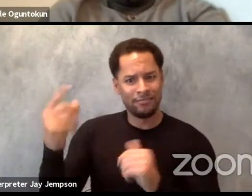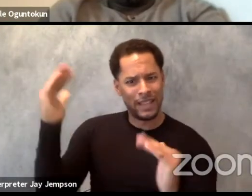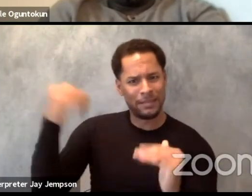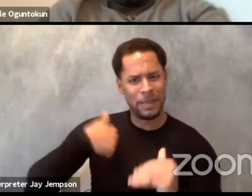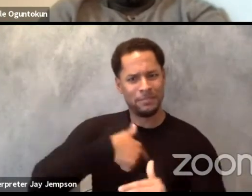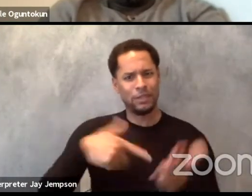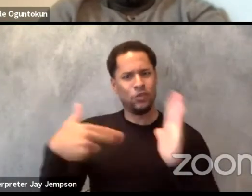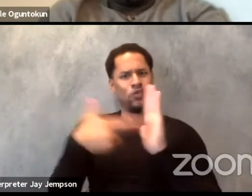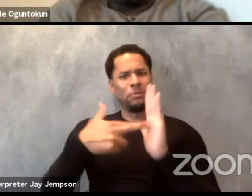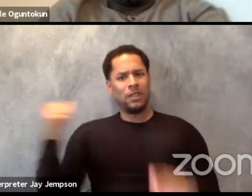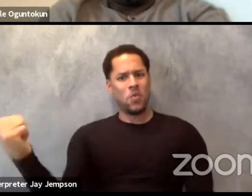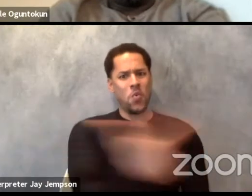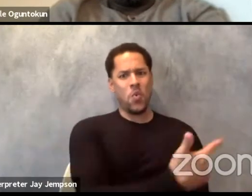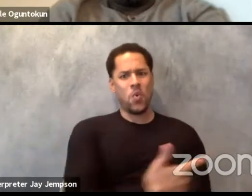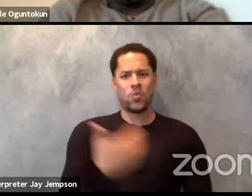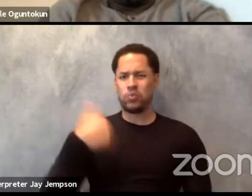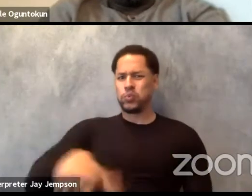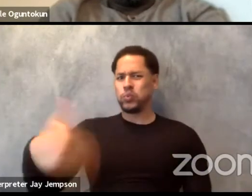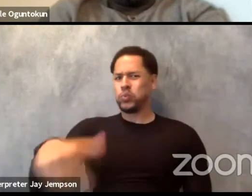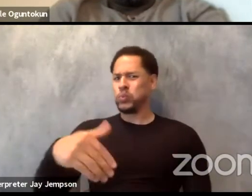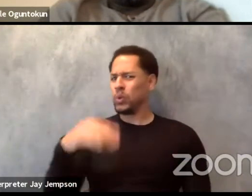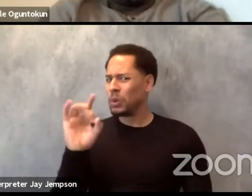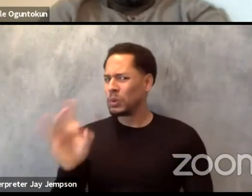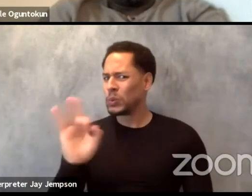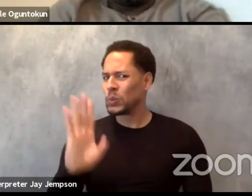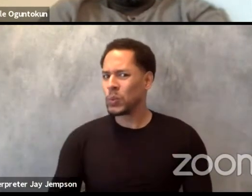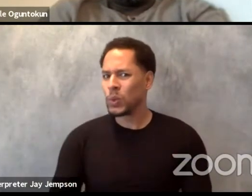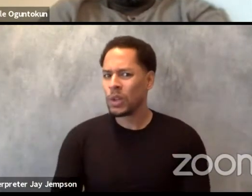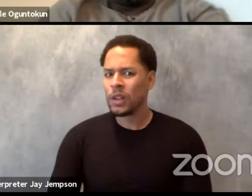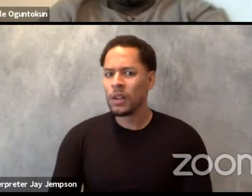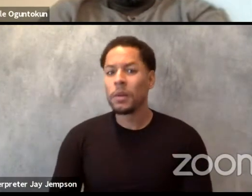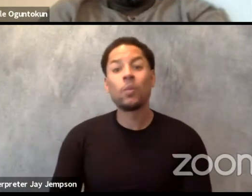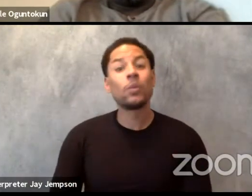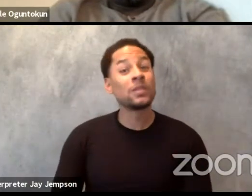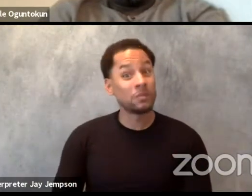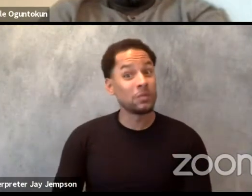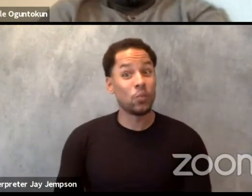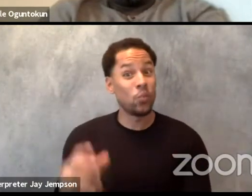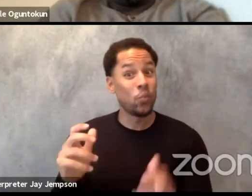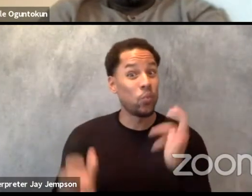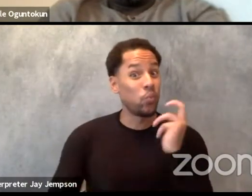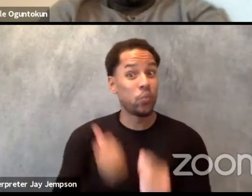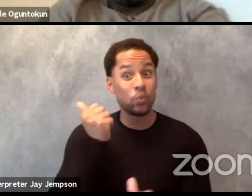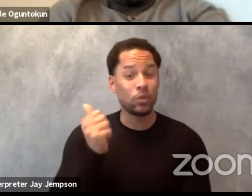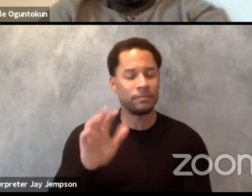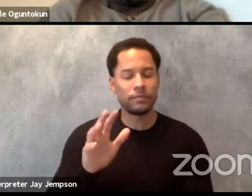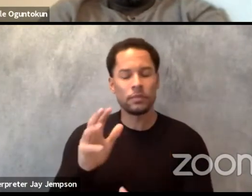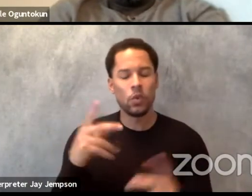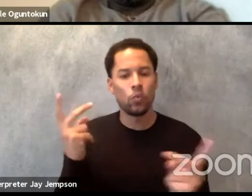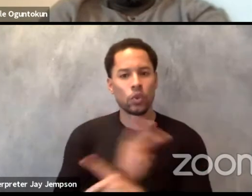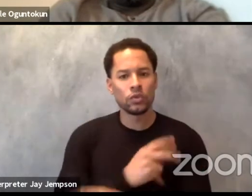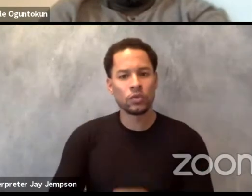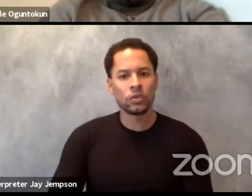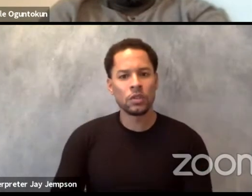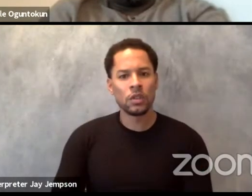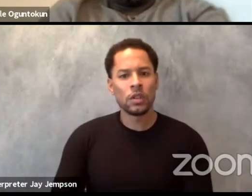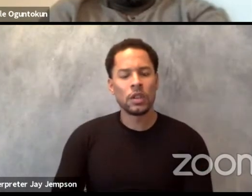and more insidious part of the problem is you have people that believe the space where they are does not matter to their practice